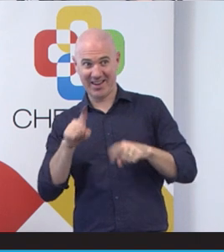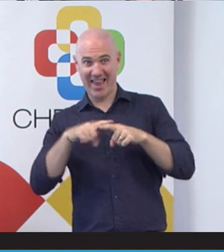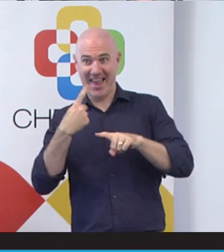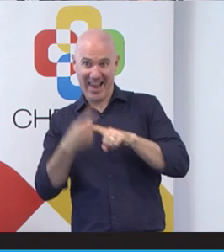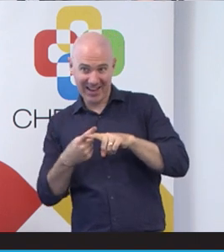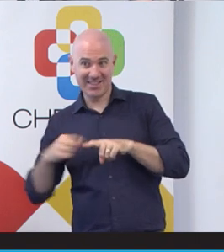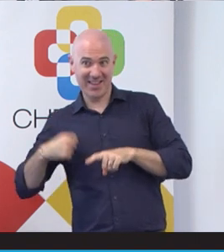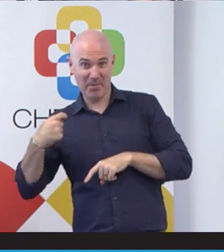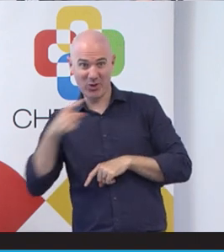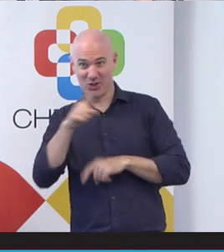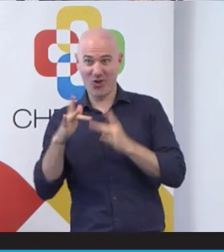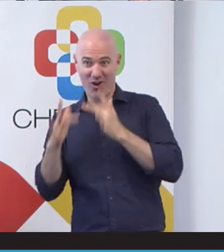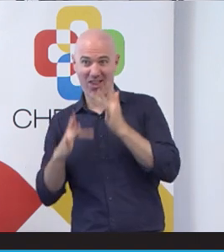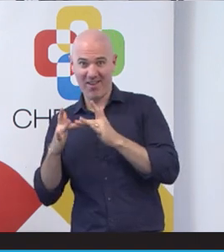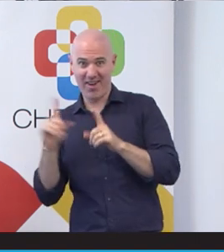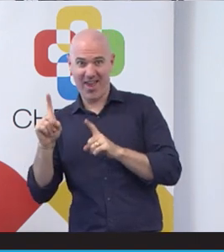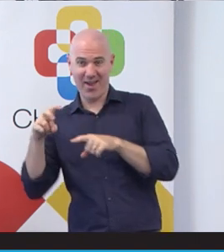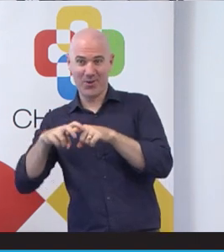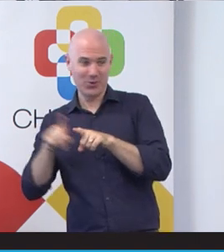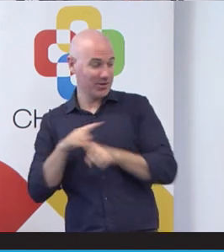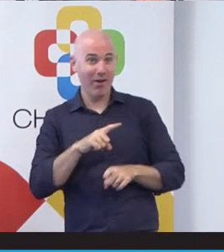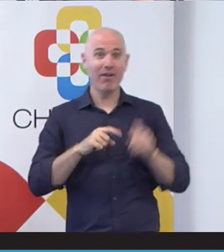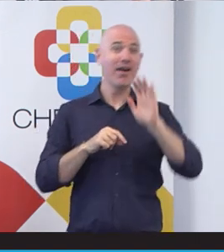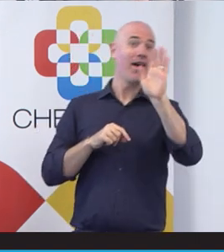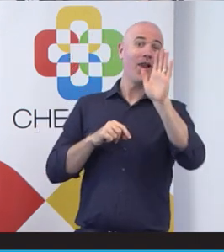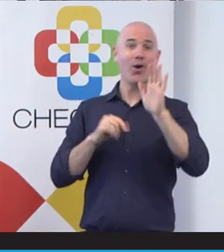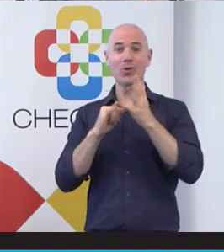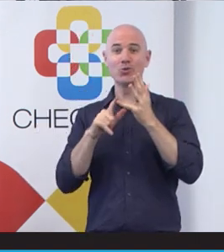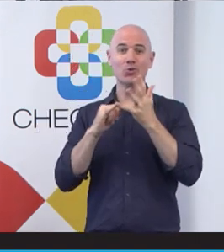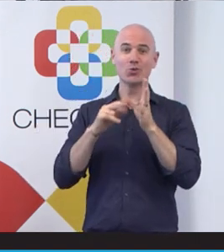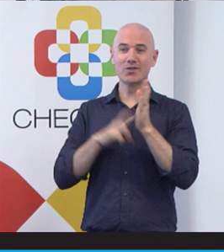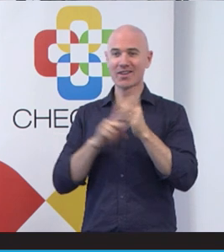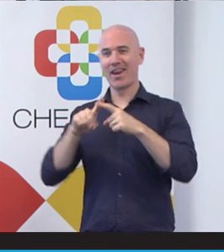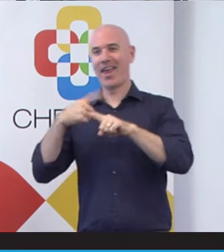Today. Oh, she. Hi, Susan.